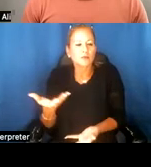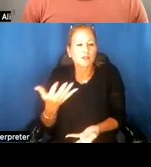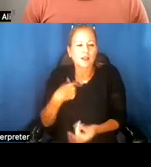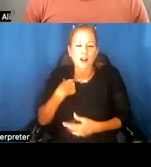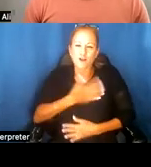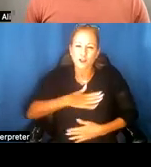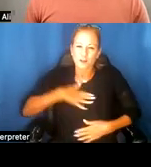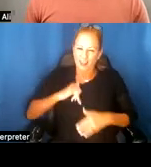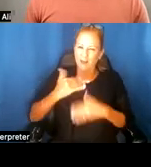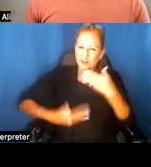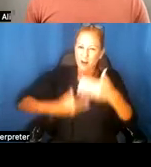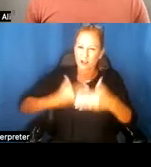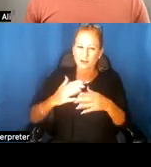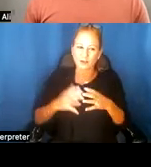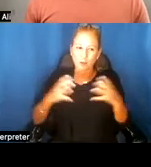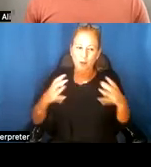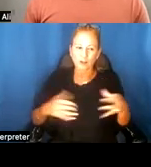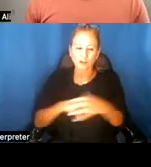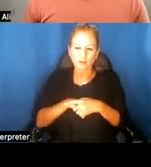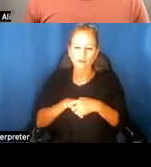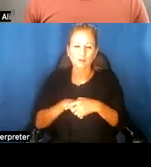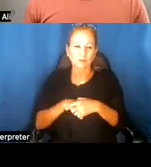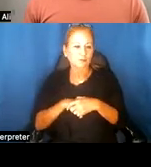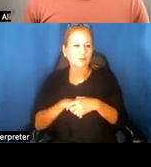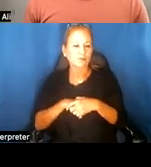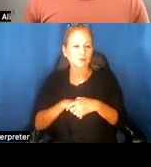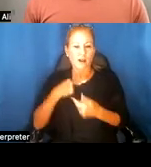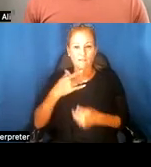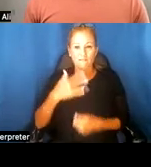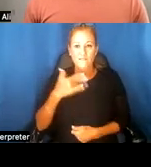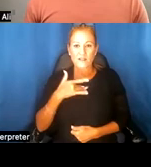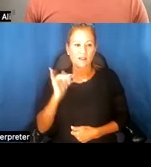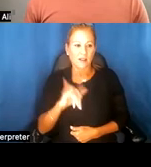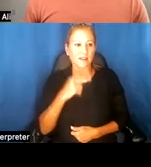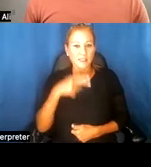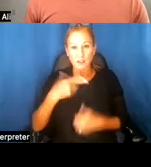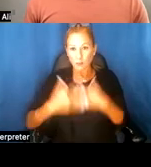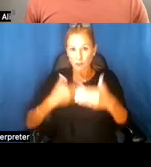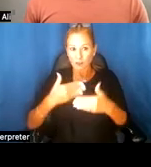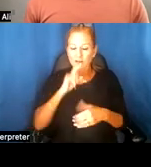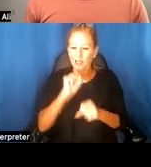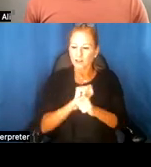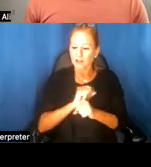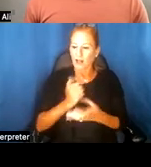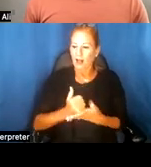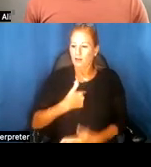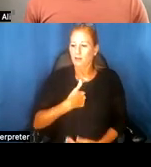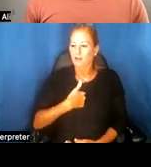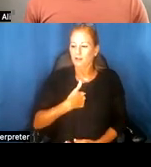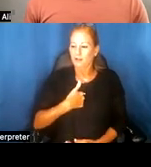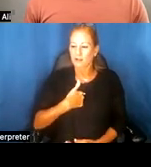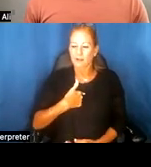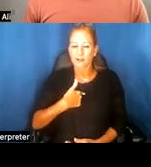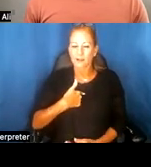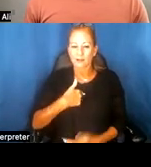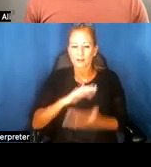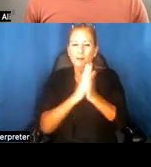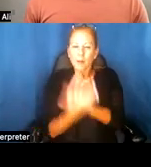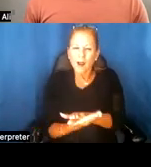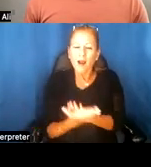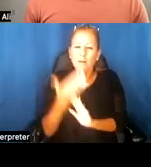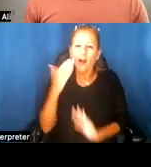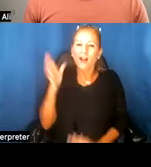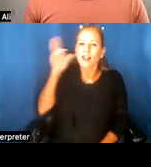that process so much and I feel like this process actually helped me be a better listener, and also